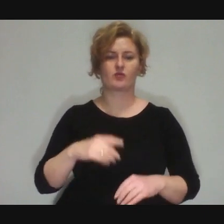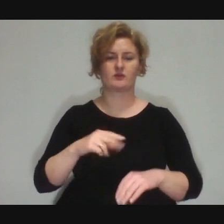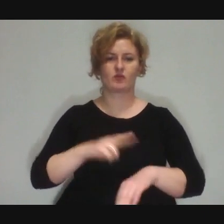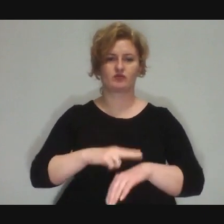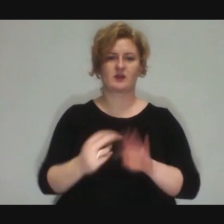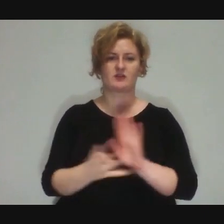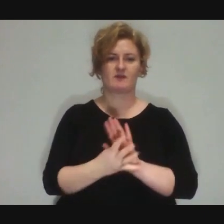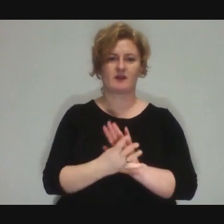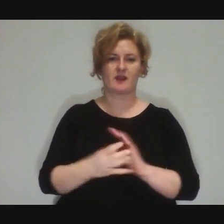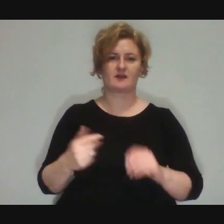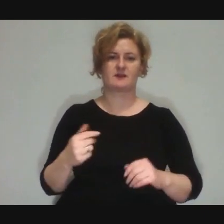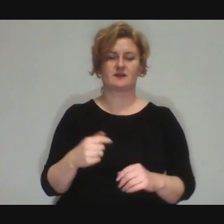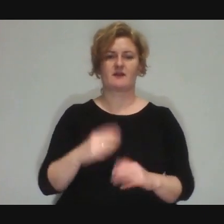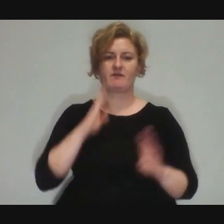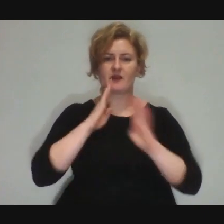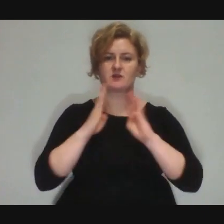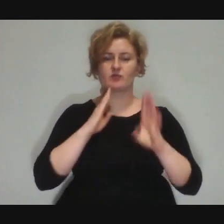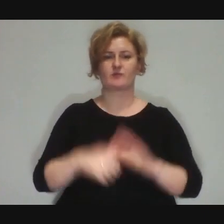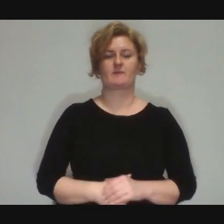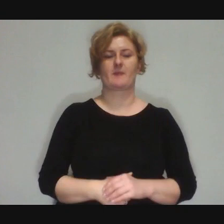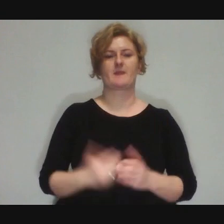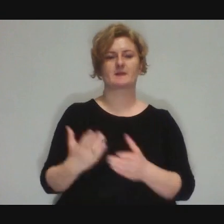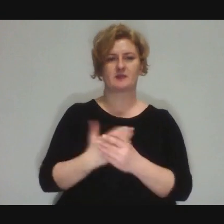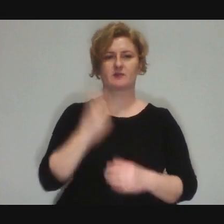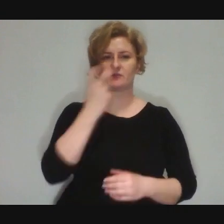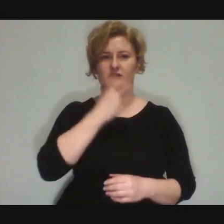because there will be very interesting people talking about re-socialisation.